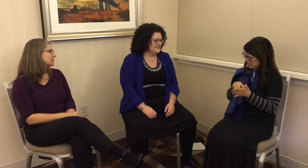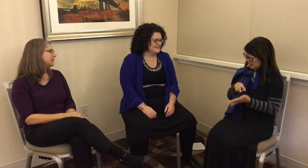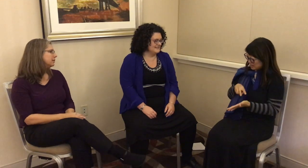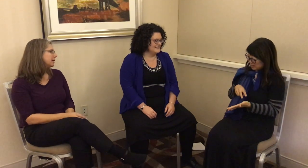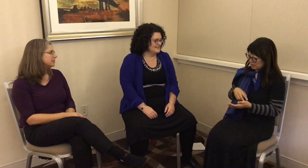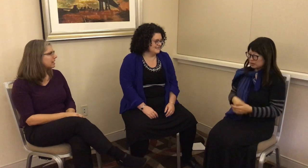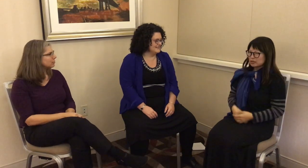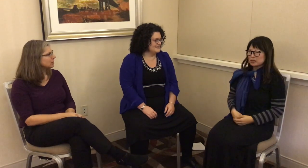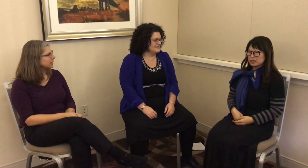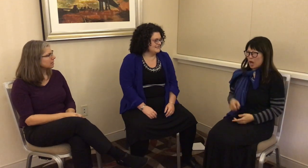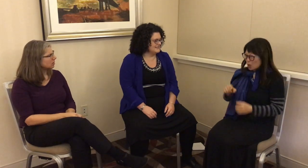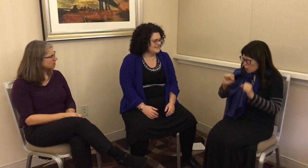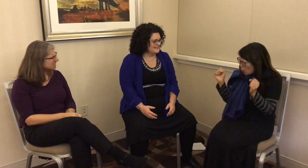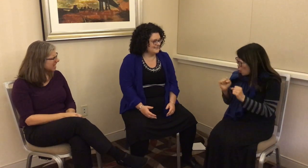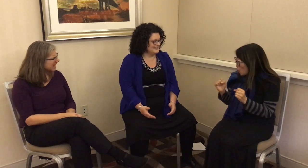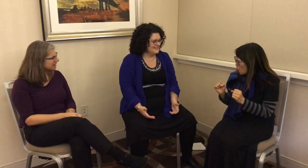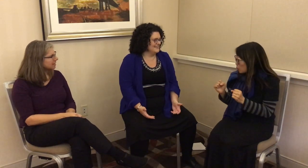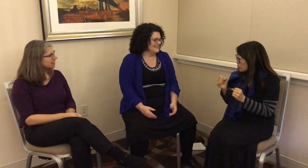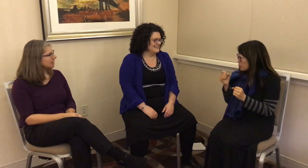of hearing or deaf, would look at it and go “What’s that? Are you cold or what? What